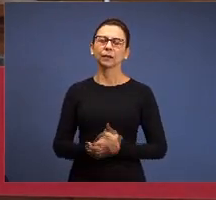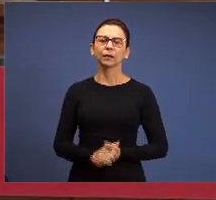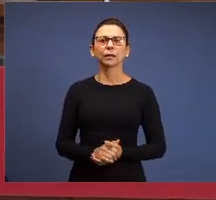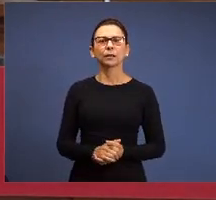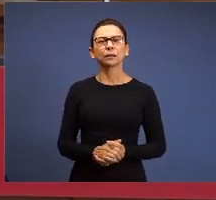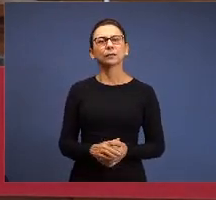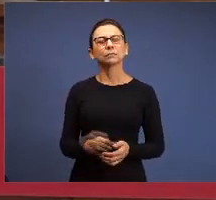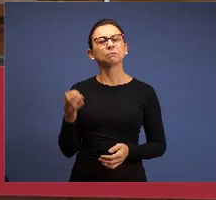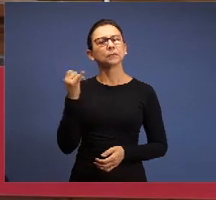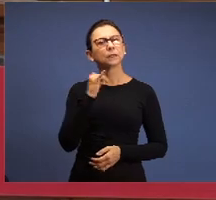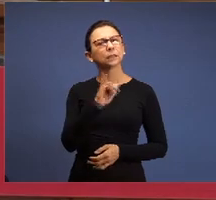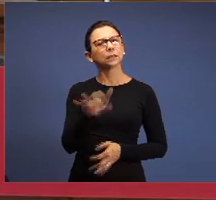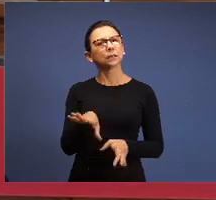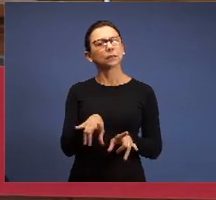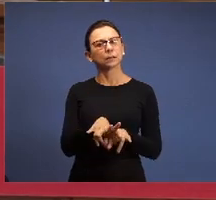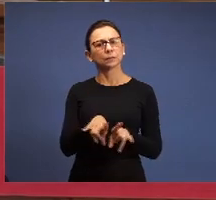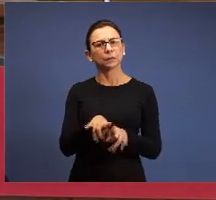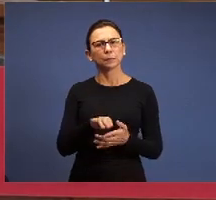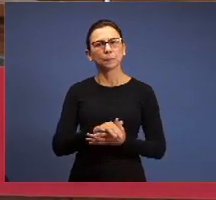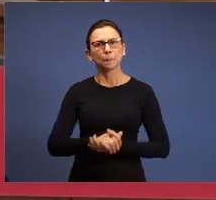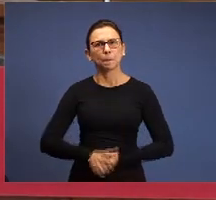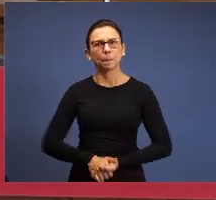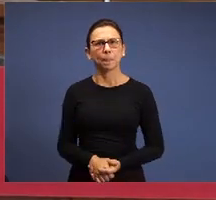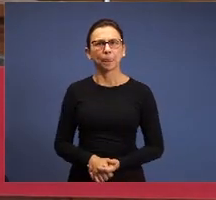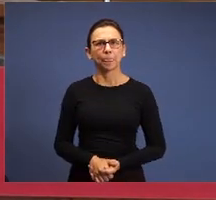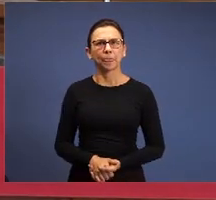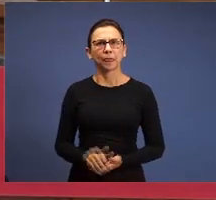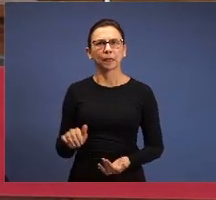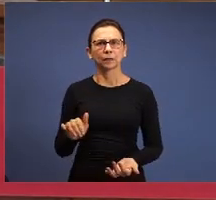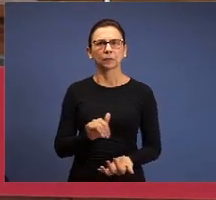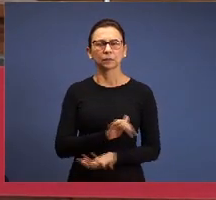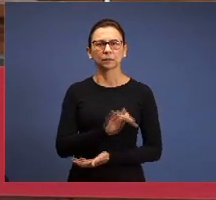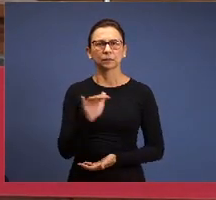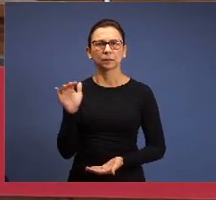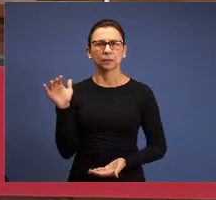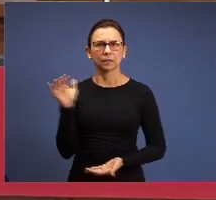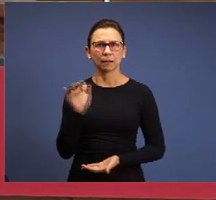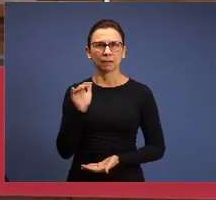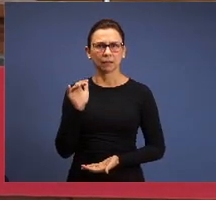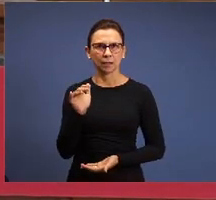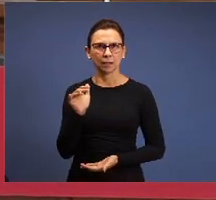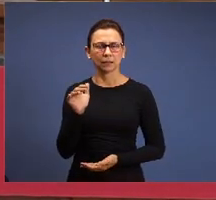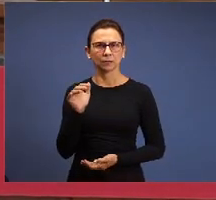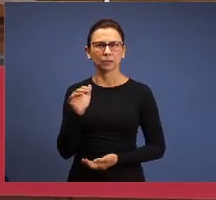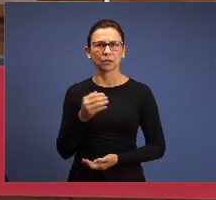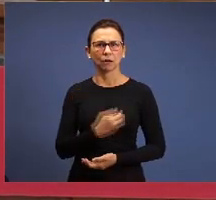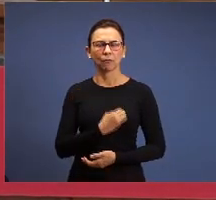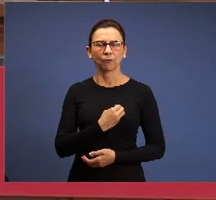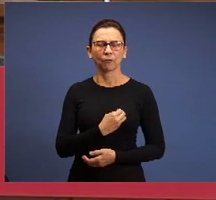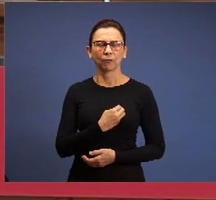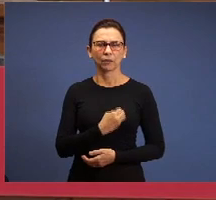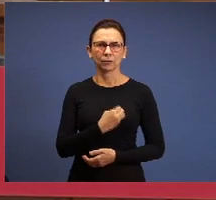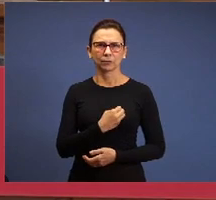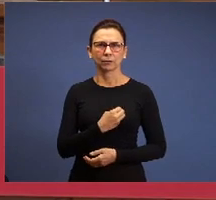to the brethren our broadcast is being alive from Mahanaim in